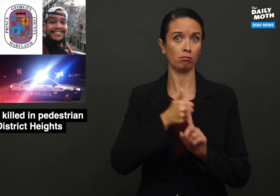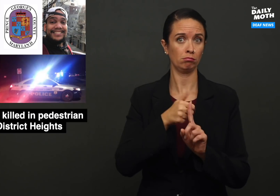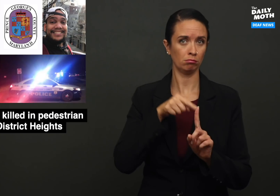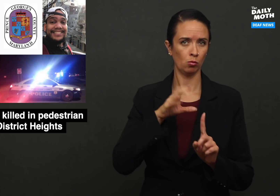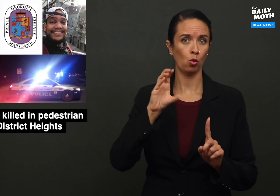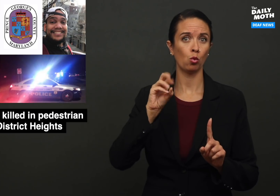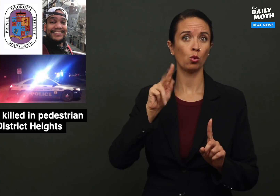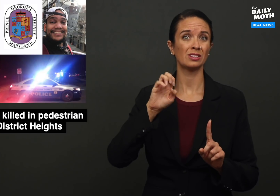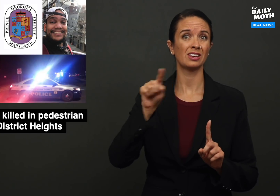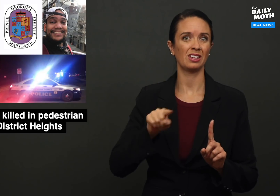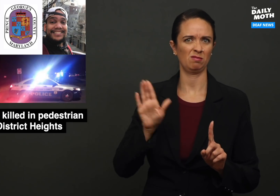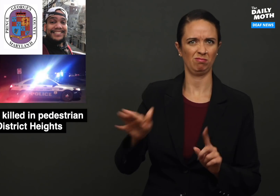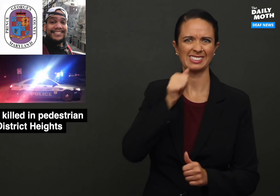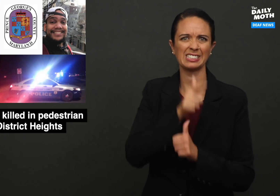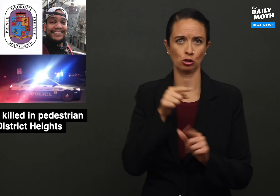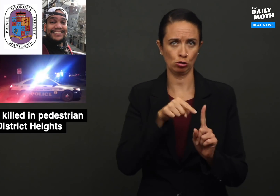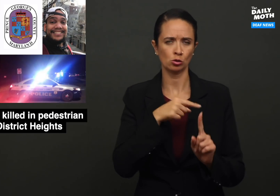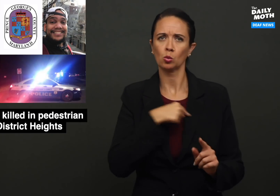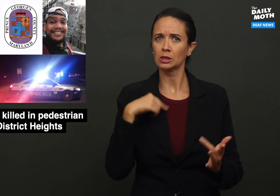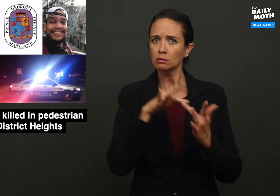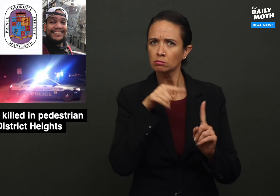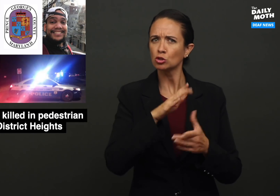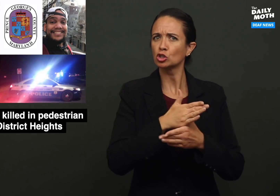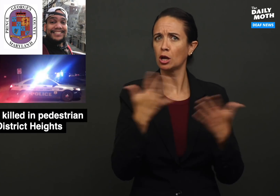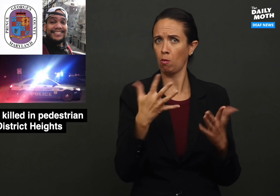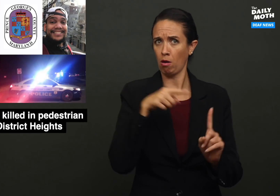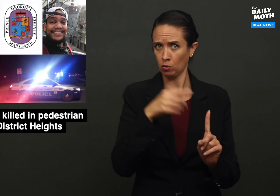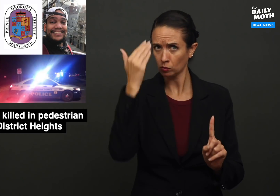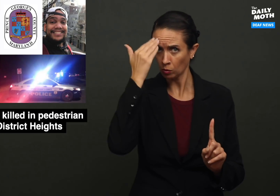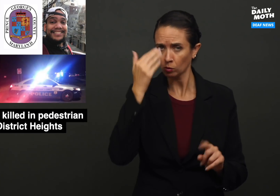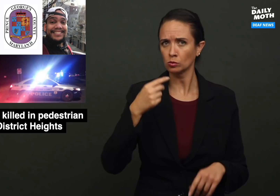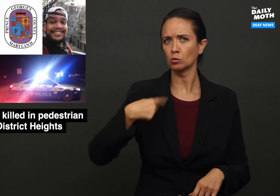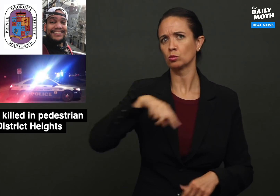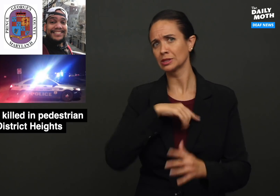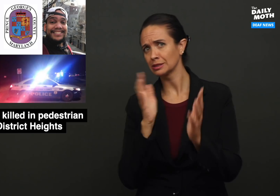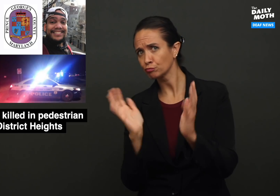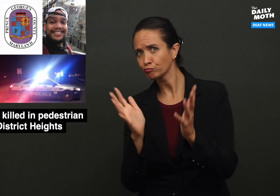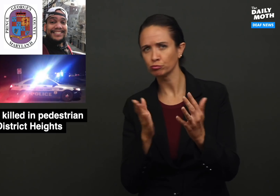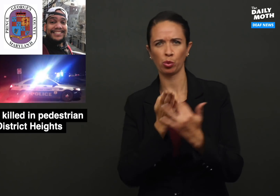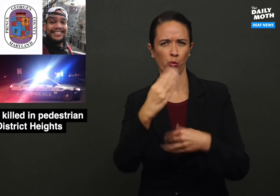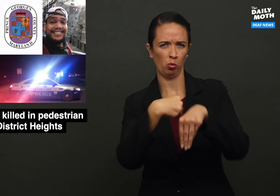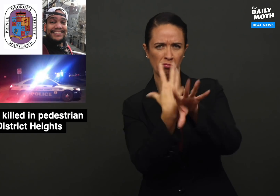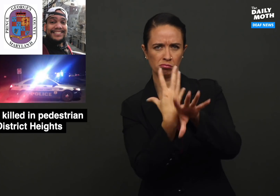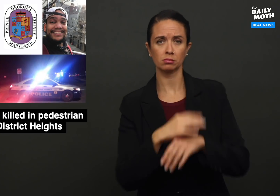Cortez's sister, to share what she knows. We had a conversation through video relay.